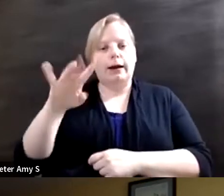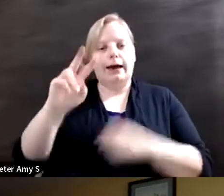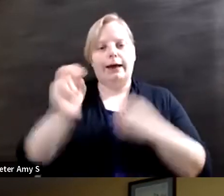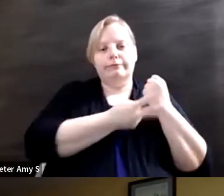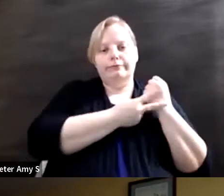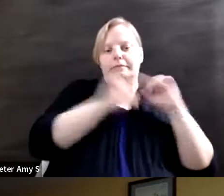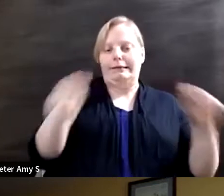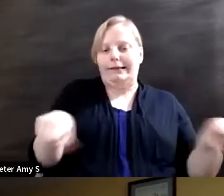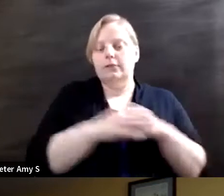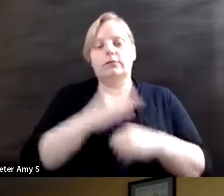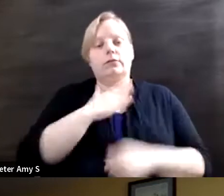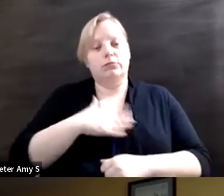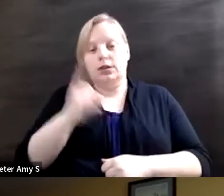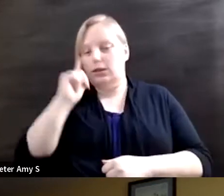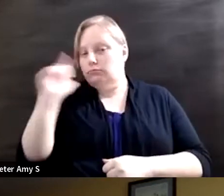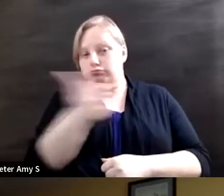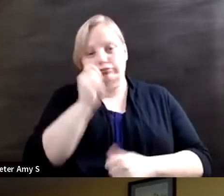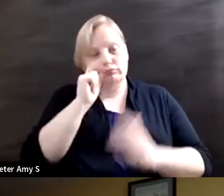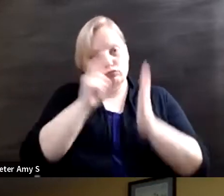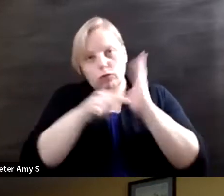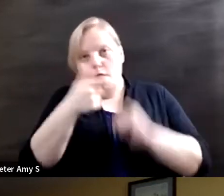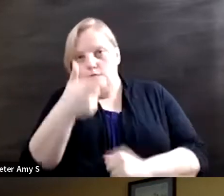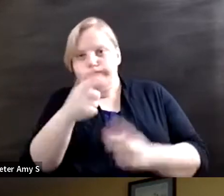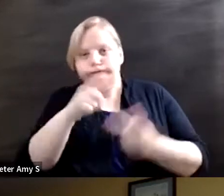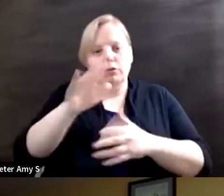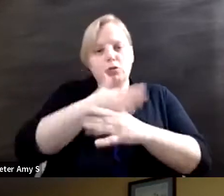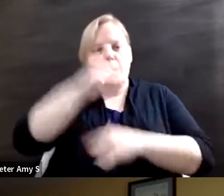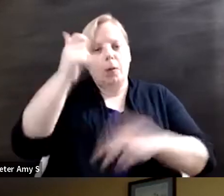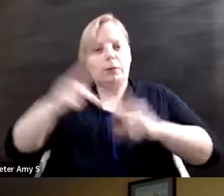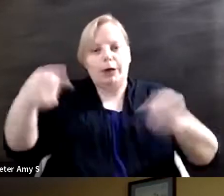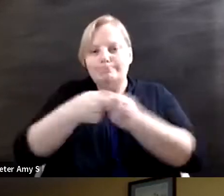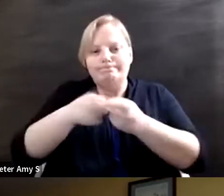please check it out and share it with people who may not be able to attend today's session